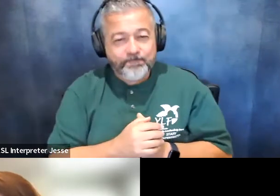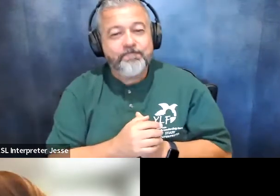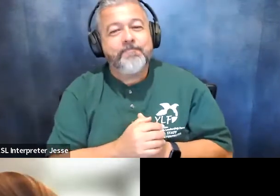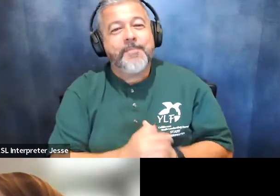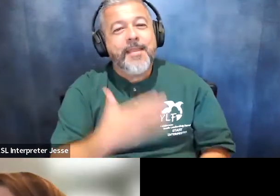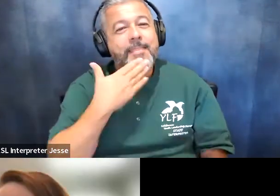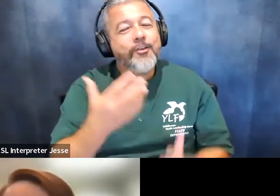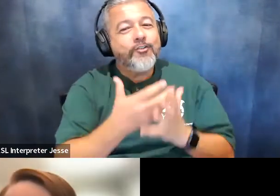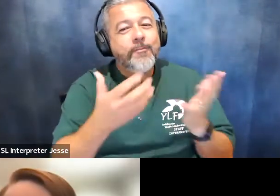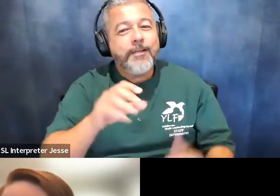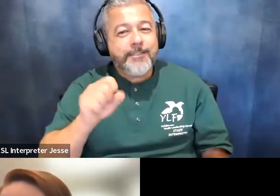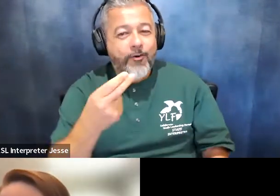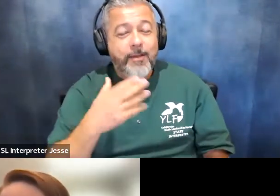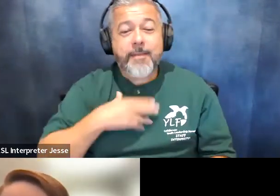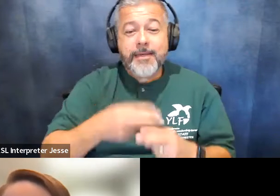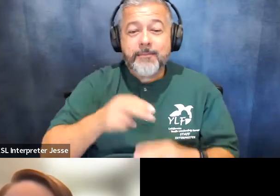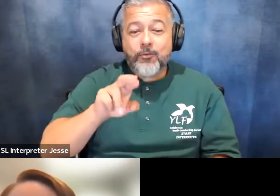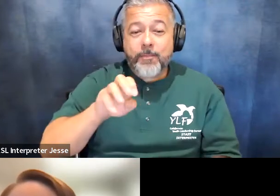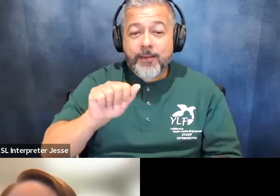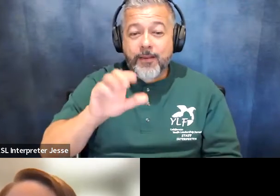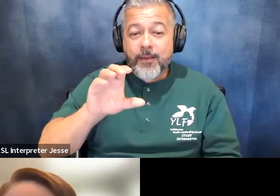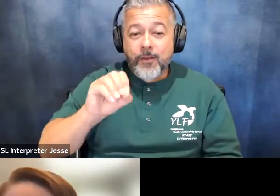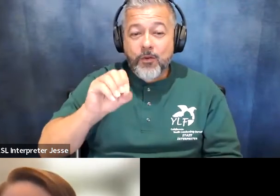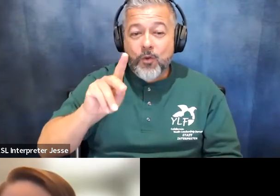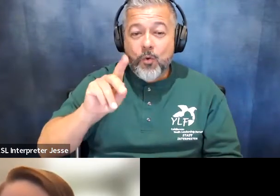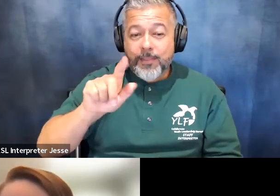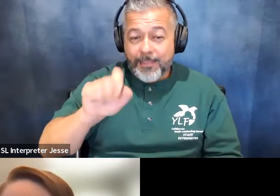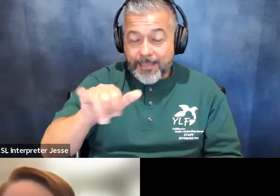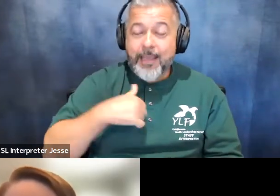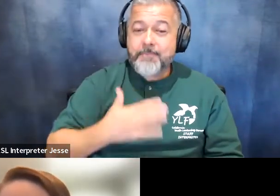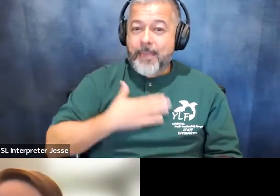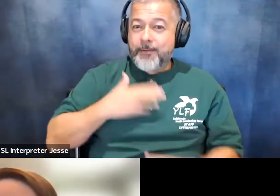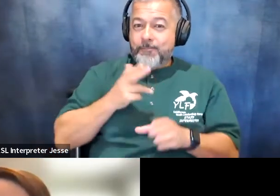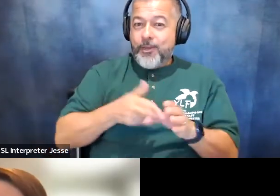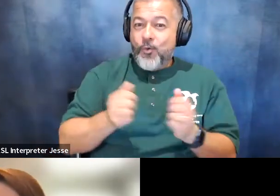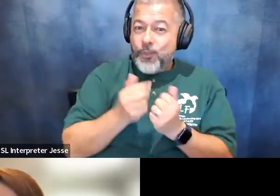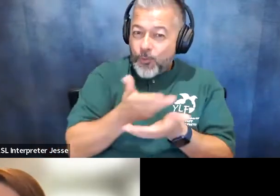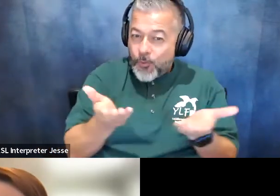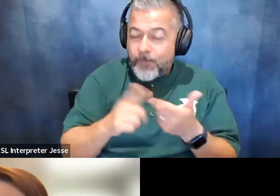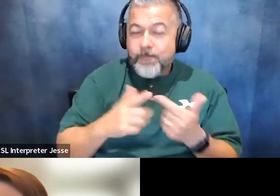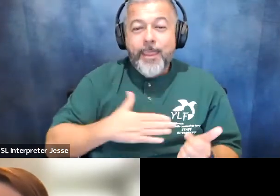everyone i'm rebecca coakley it is such a pleasure to be here with all of you happy ada month